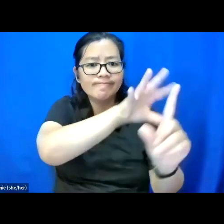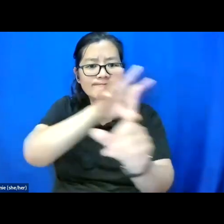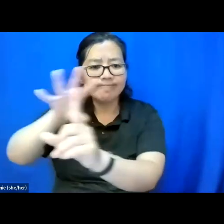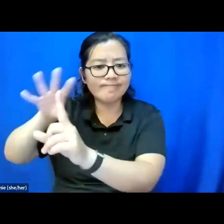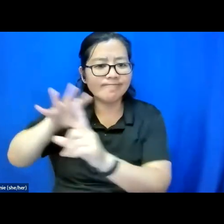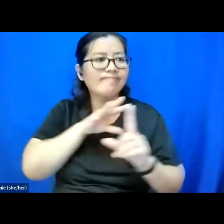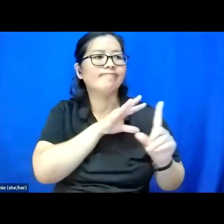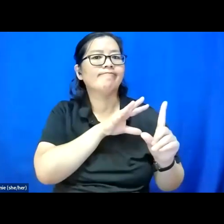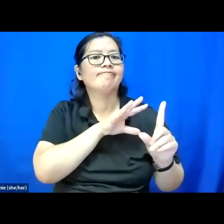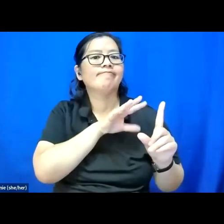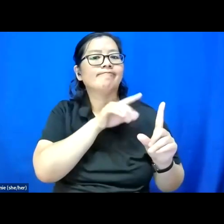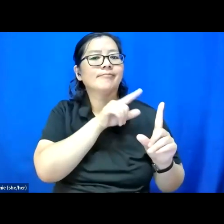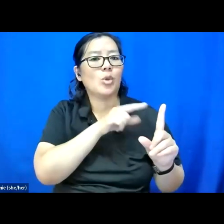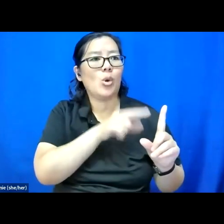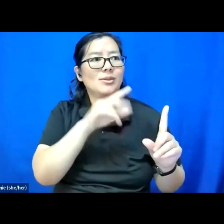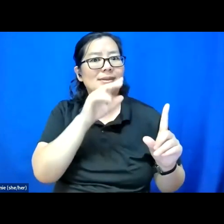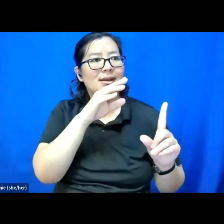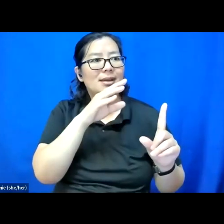that society is dead set on not hearing.